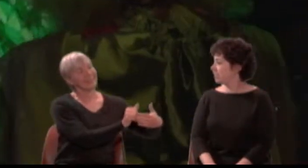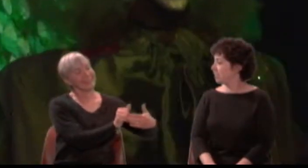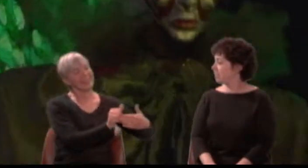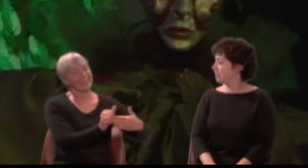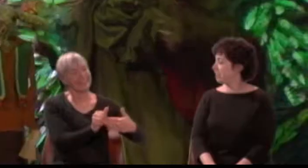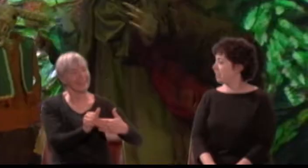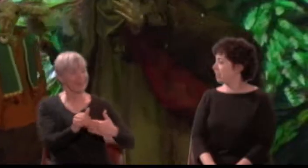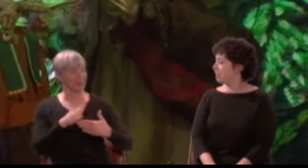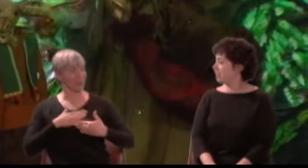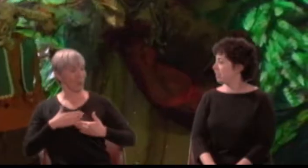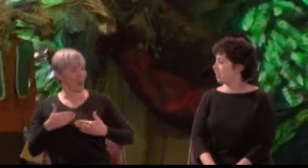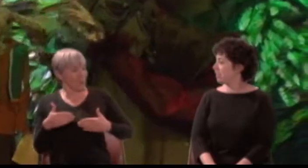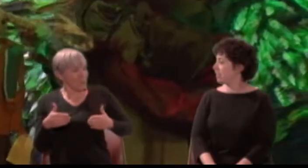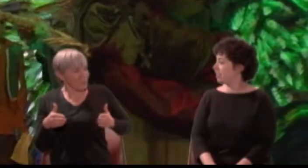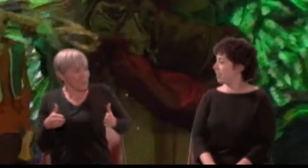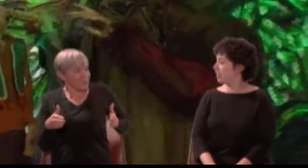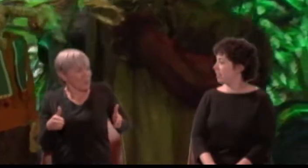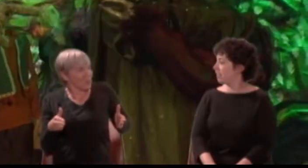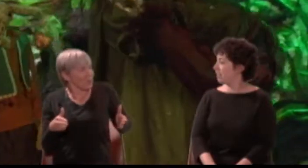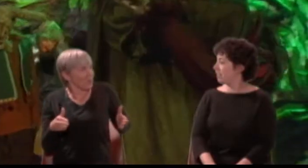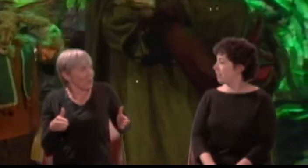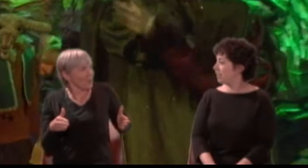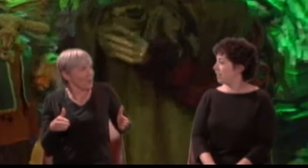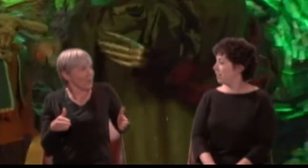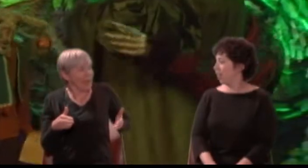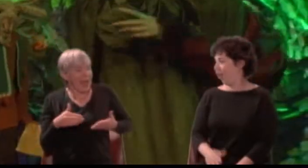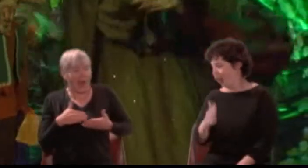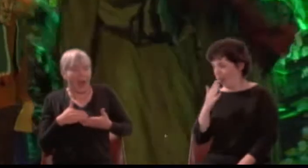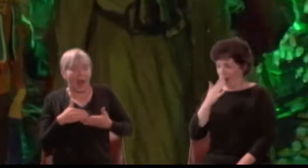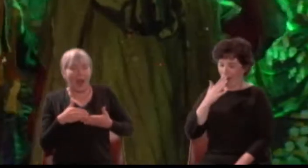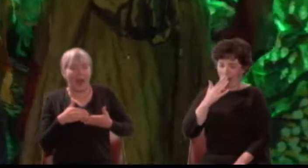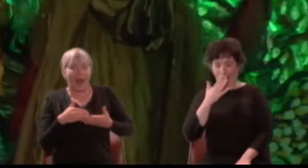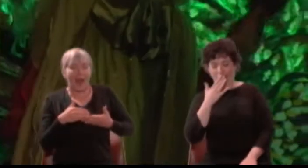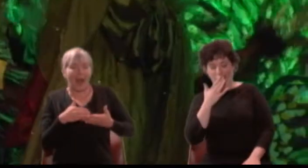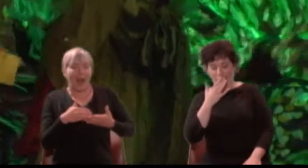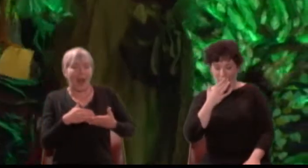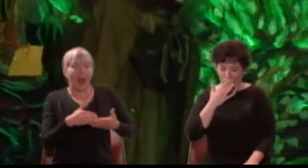Tie up my lover's tongue, bring him silently.